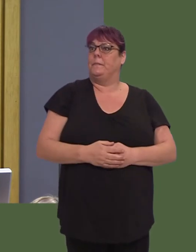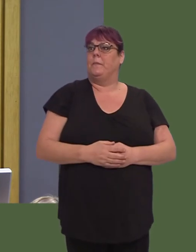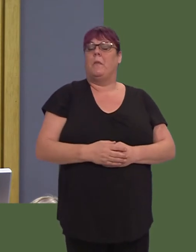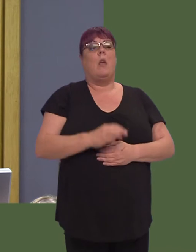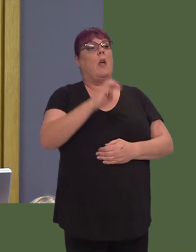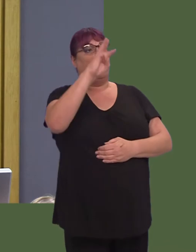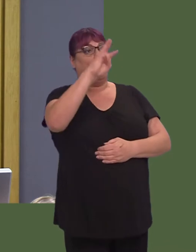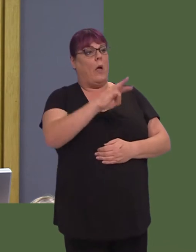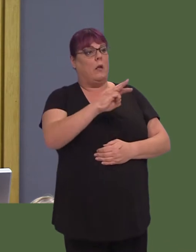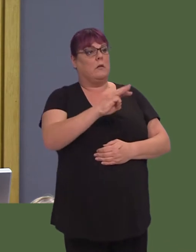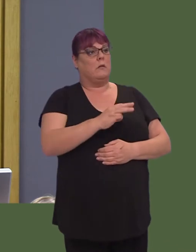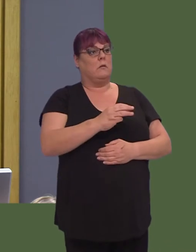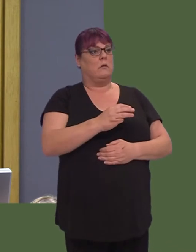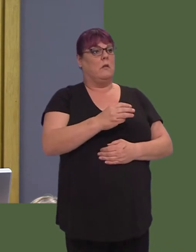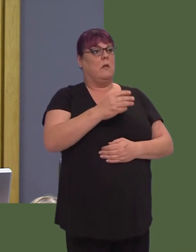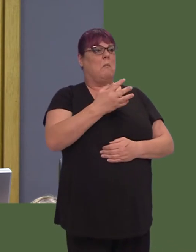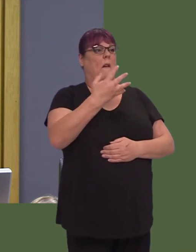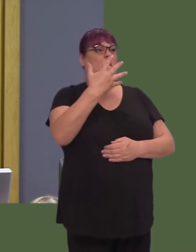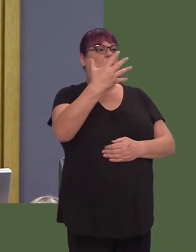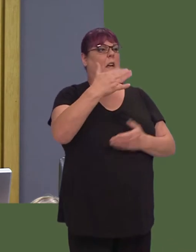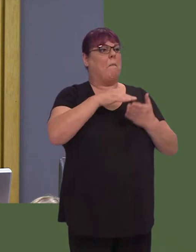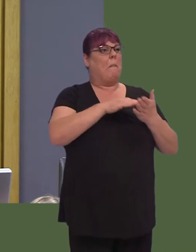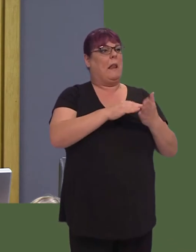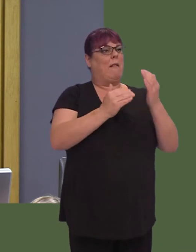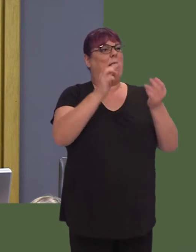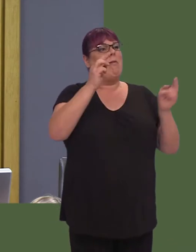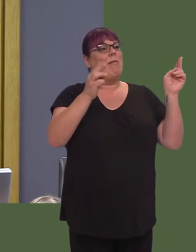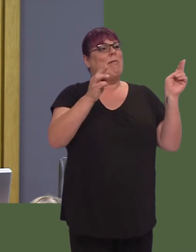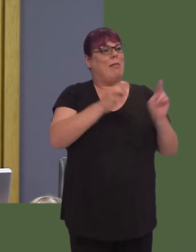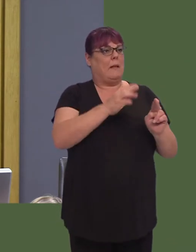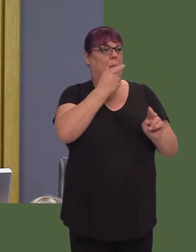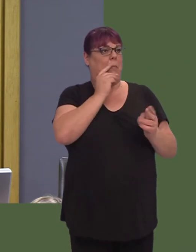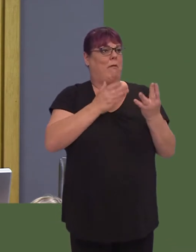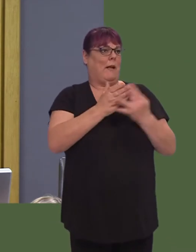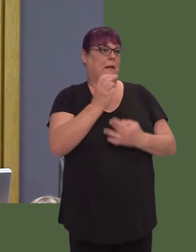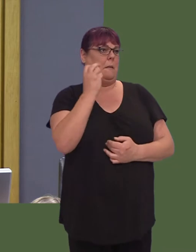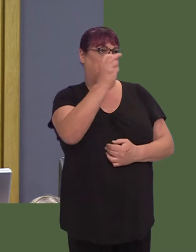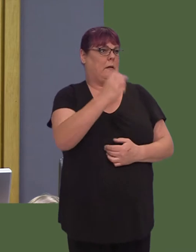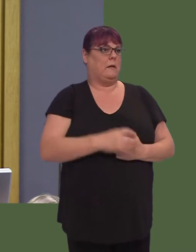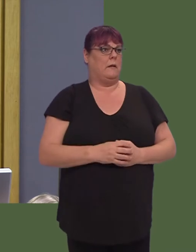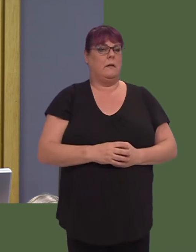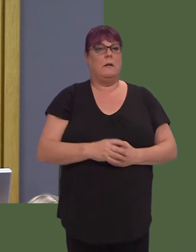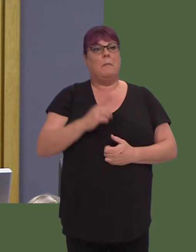by 5 million a year. The bus is such a hugely important form of transport for so many people, so what more